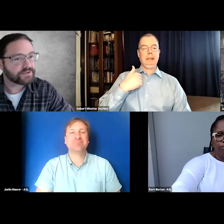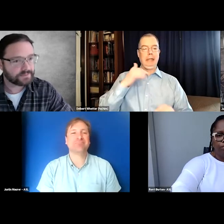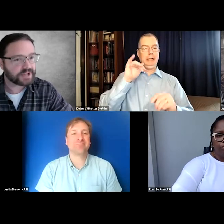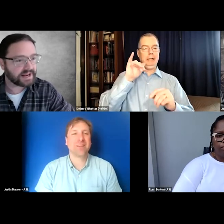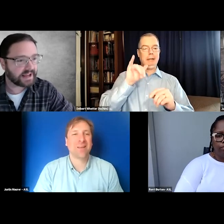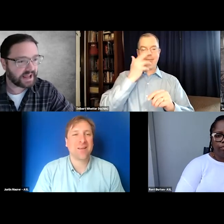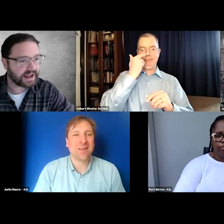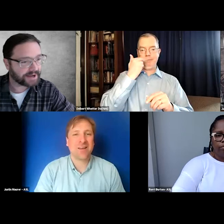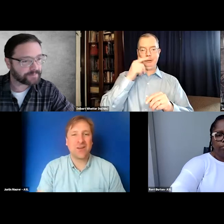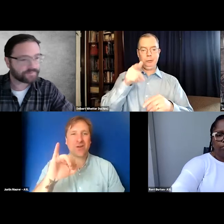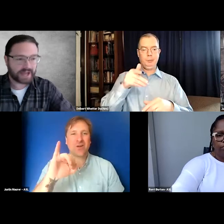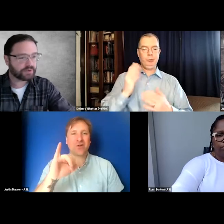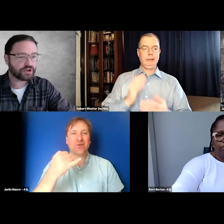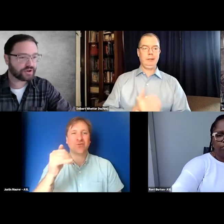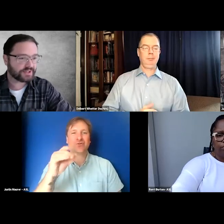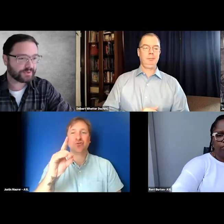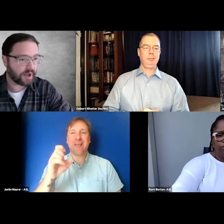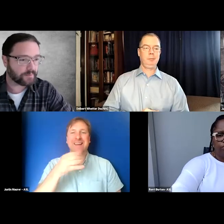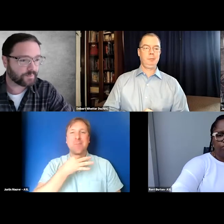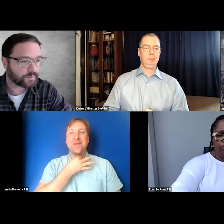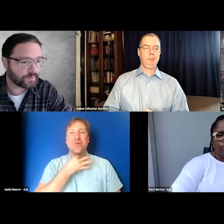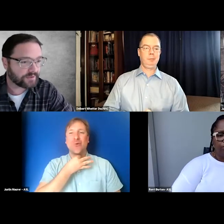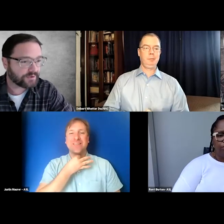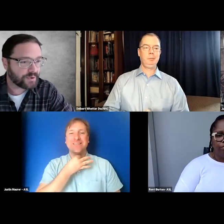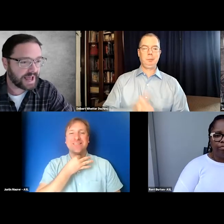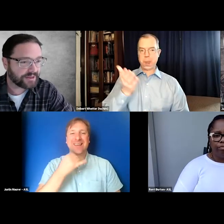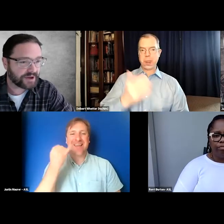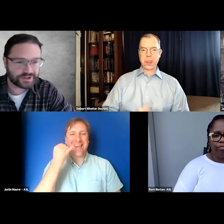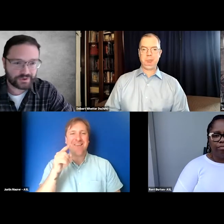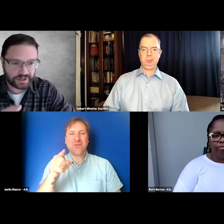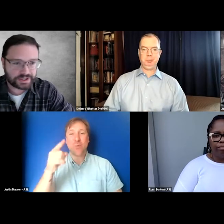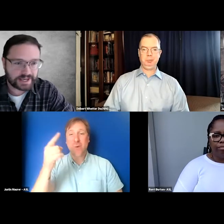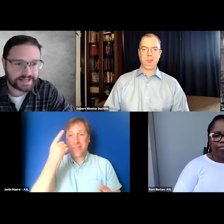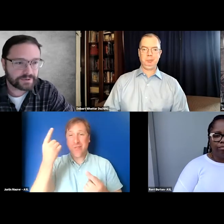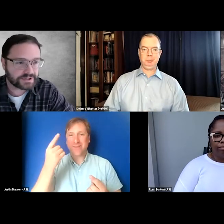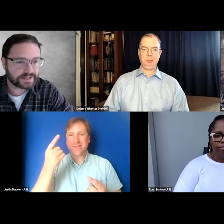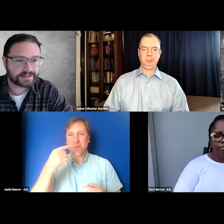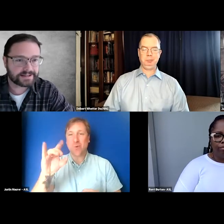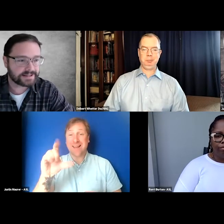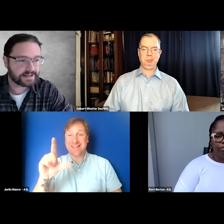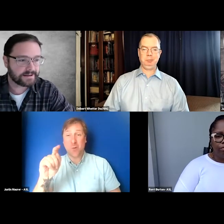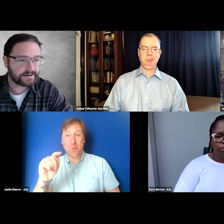Jade, I’d be curious if you had thoughts or it looked like Delbert just did?